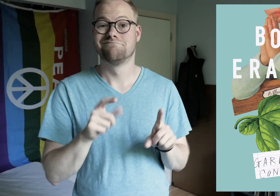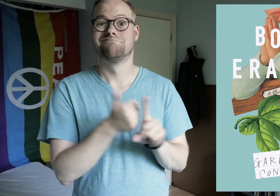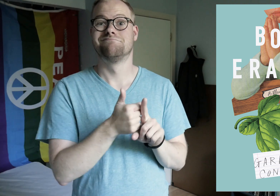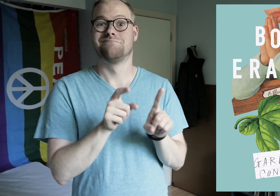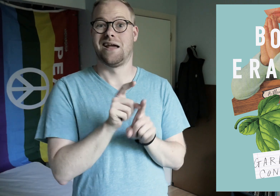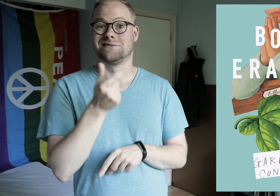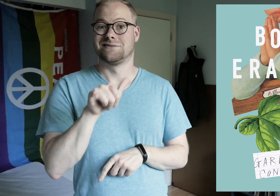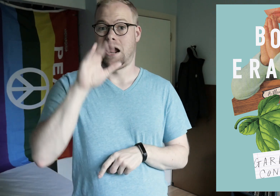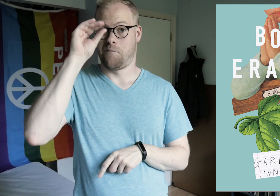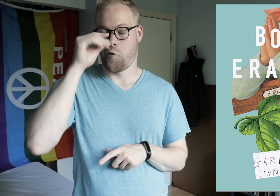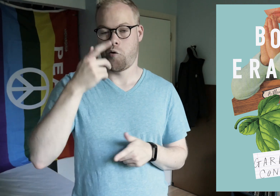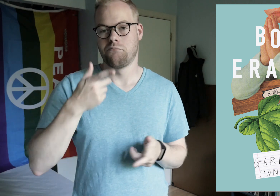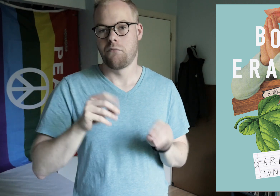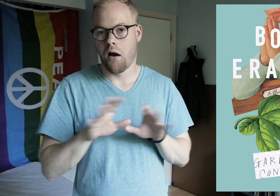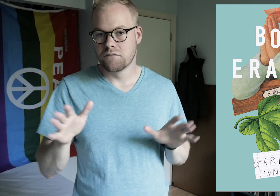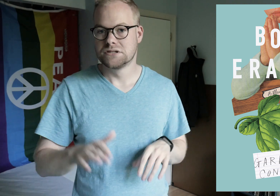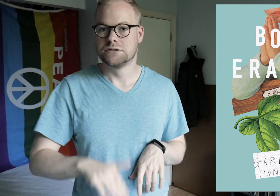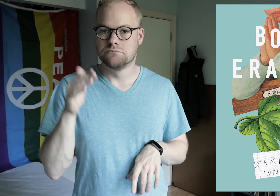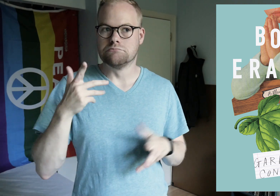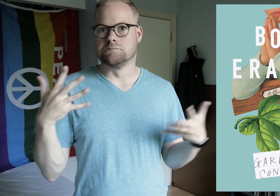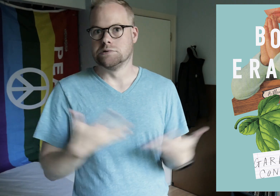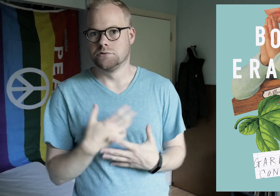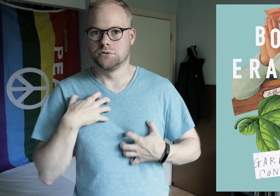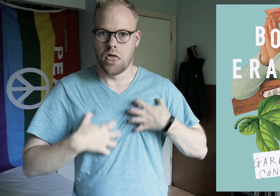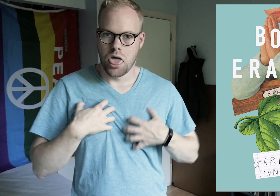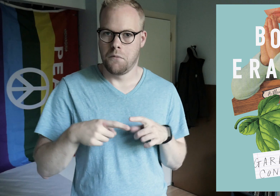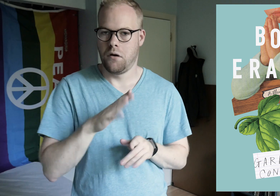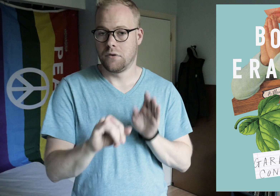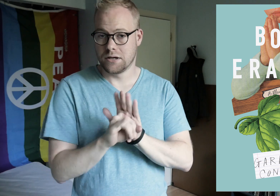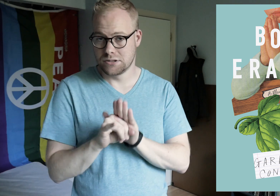As a gay boy, obviously, he grew up terrified and conflicted about his identity.